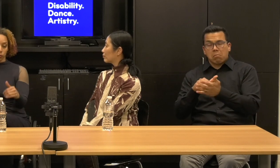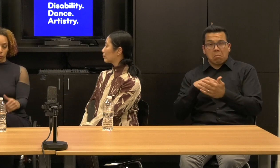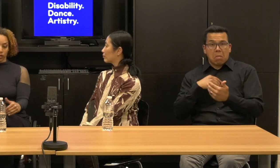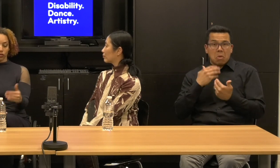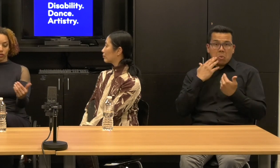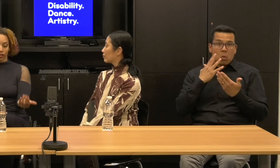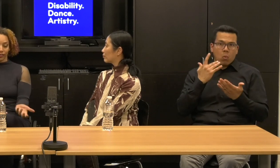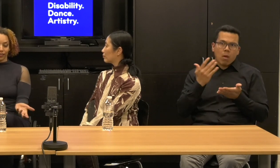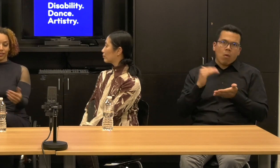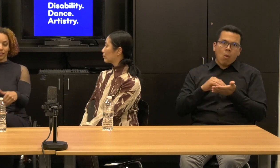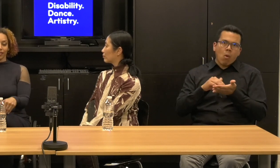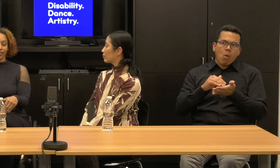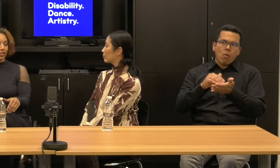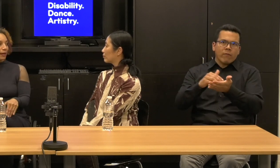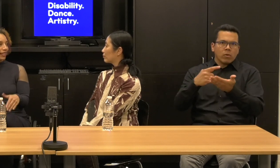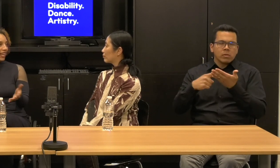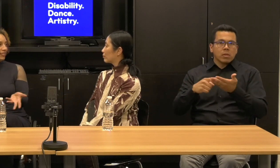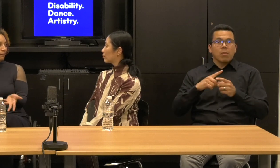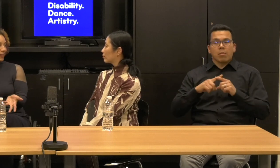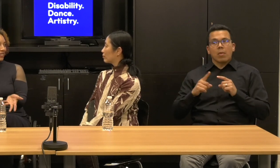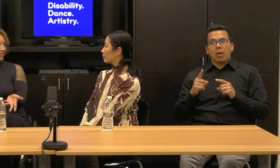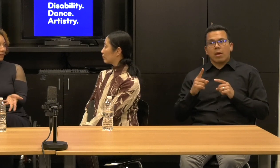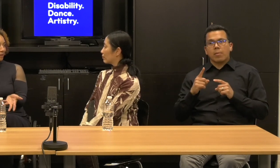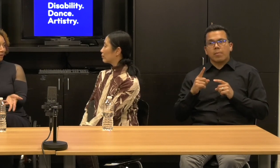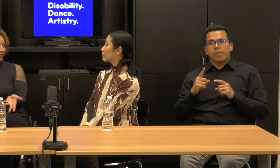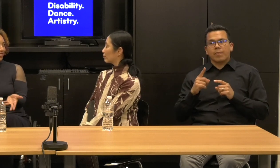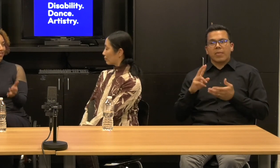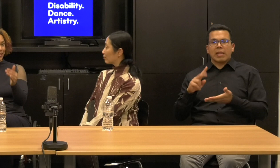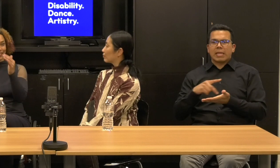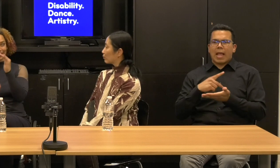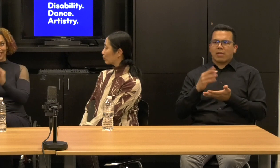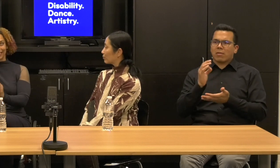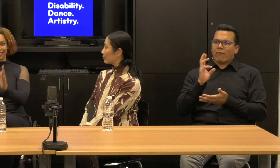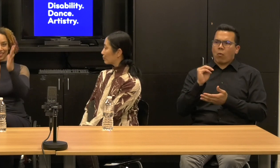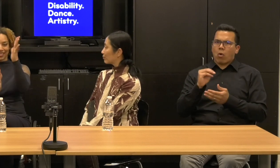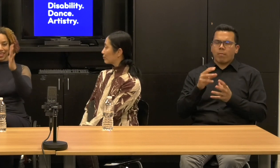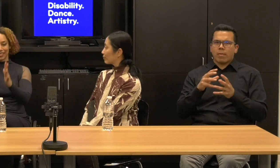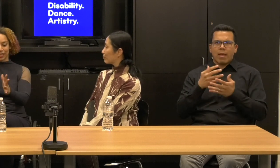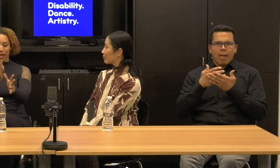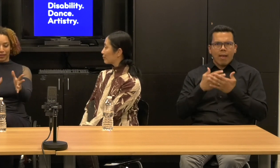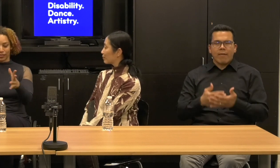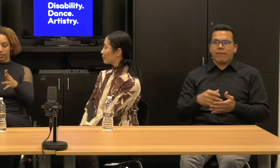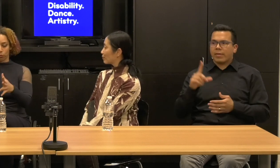in which the dances about the legs and feet and so you know, this is, this is the emphasis